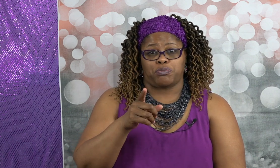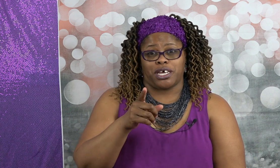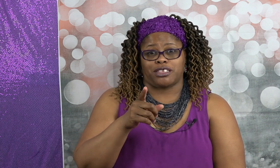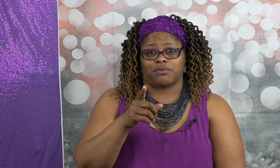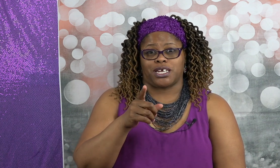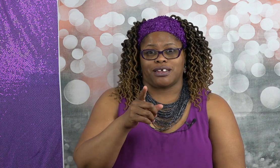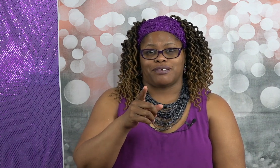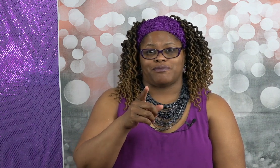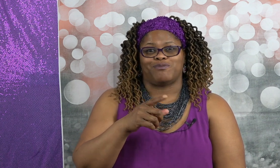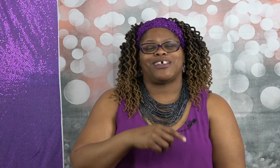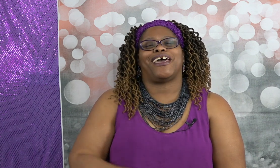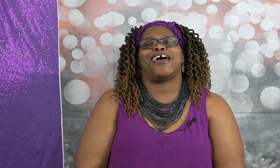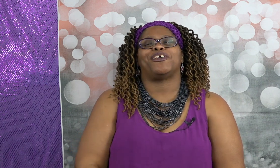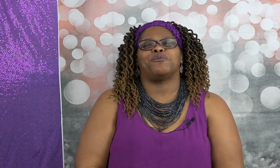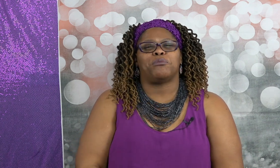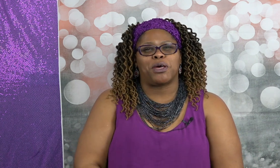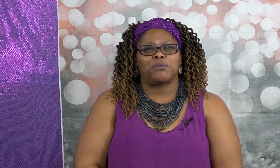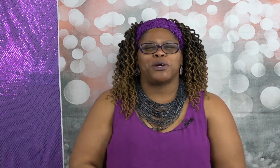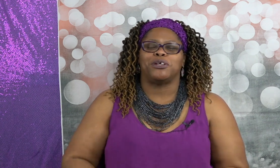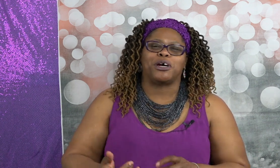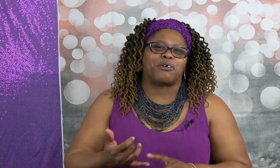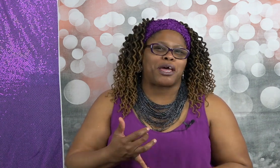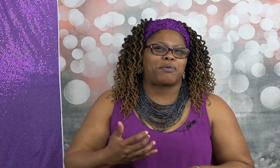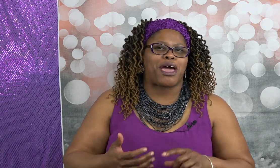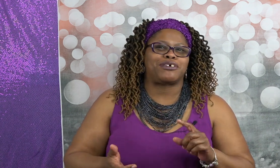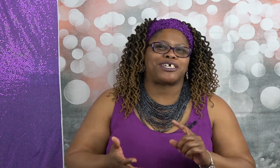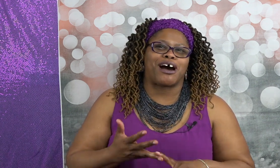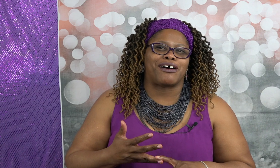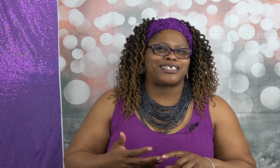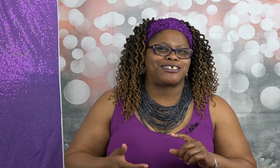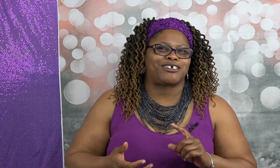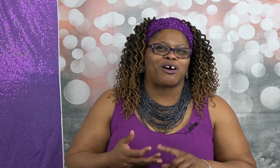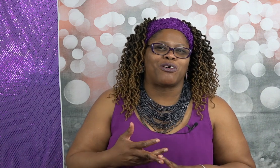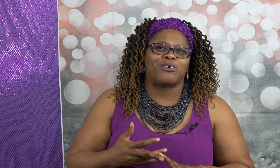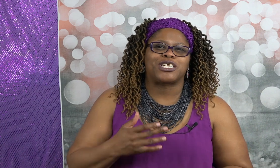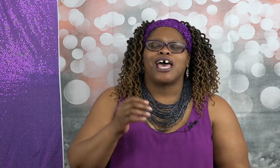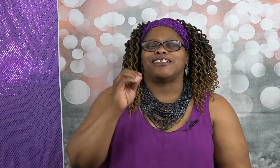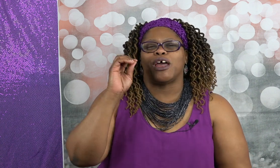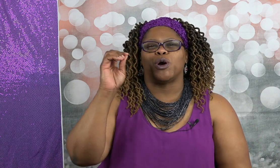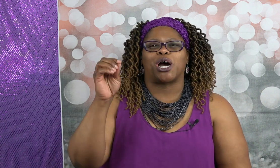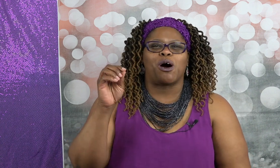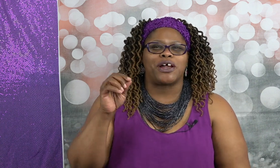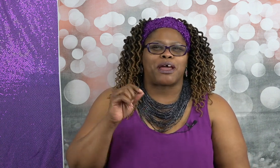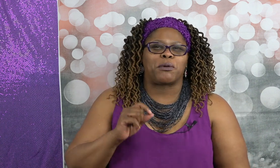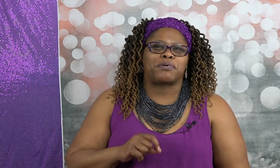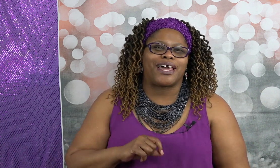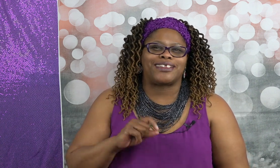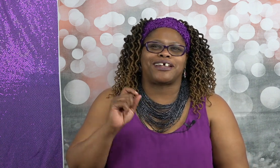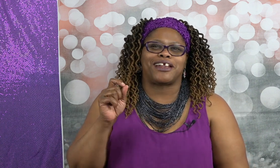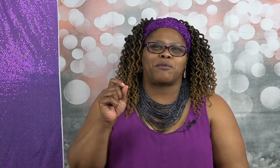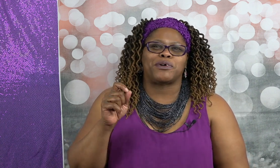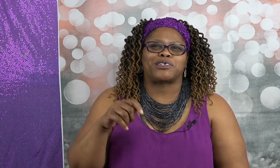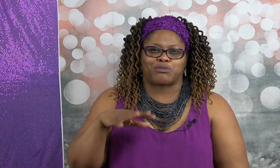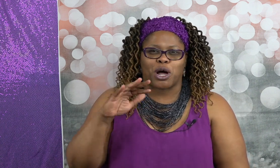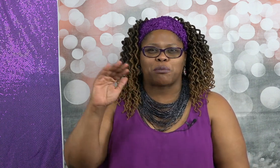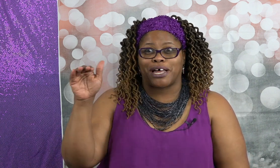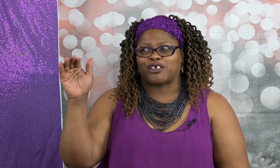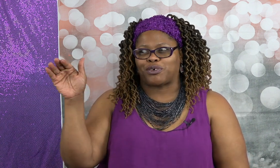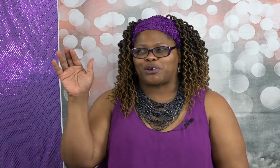picked 3. yeah you remember your grandparents, your aunties, your uncles they would go and they would play their numbers I'm talking about the real